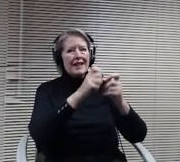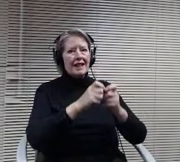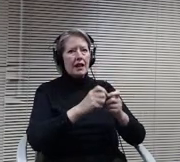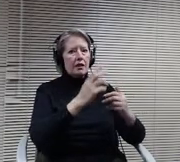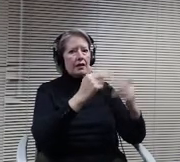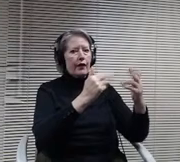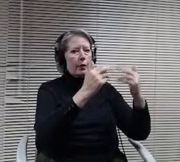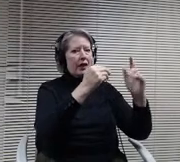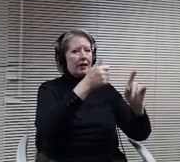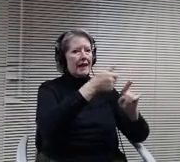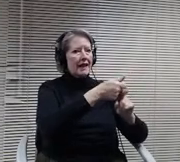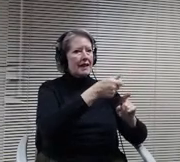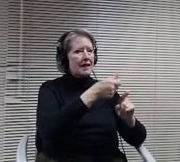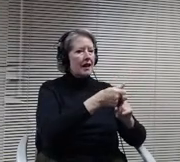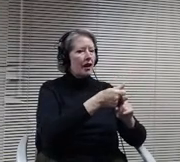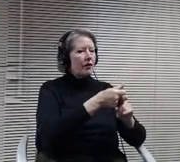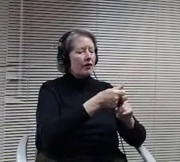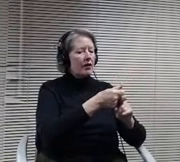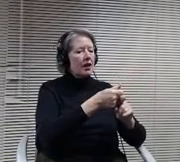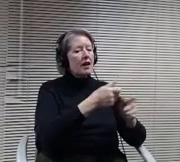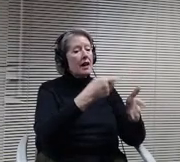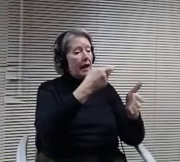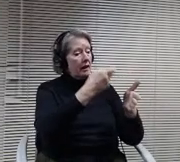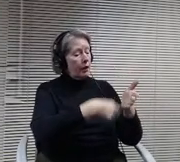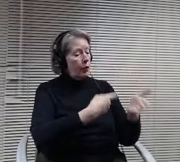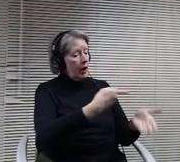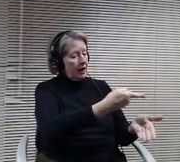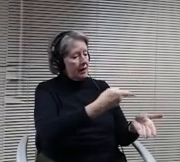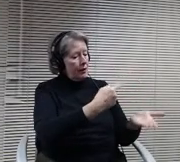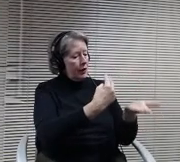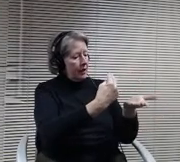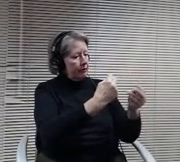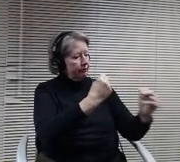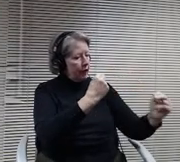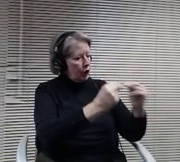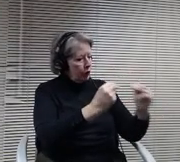with the owner, we've completed that work so the board knows